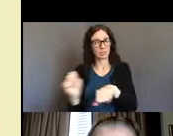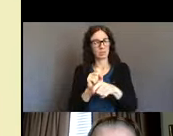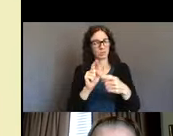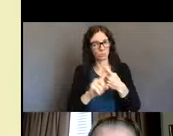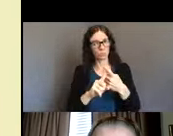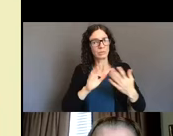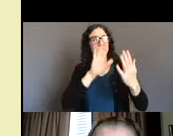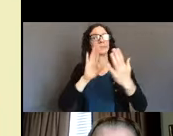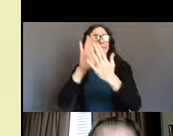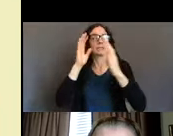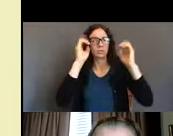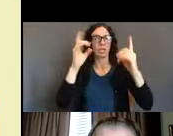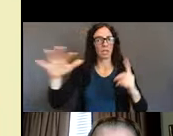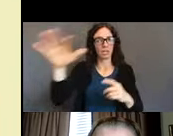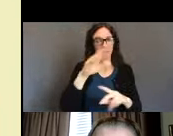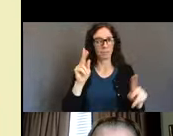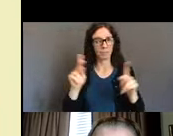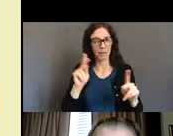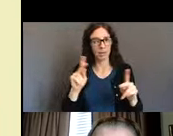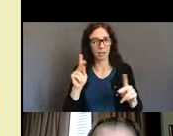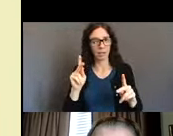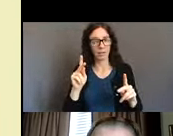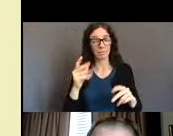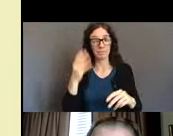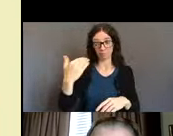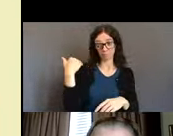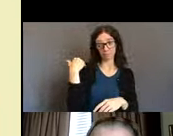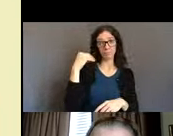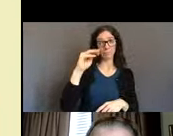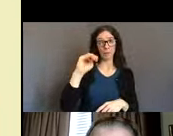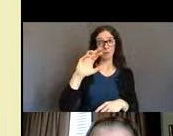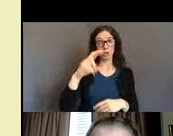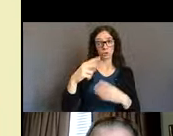well no, the ADA will take care of that; that's what the general population thought.